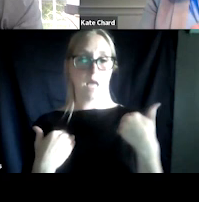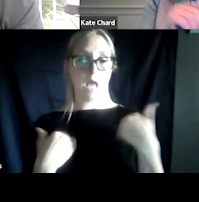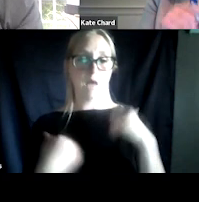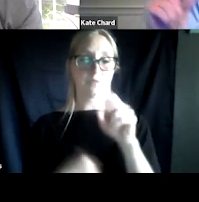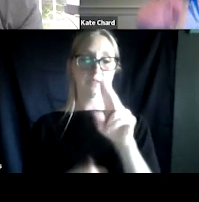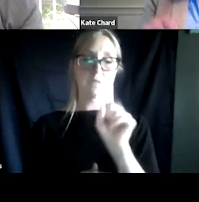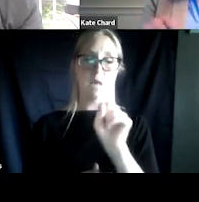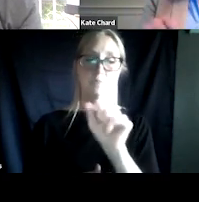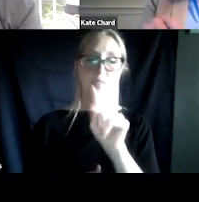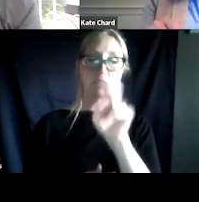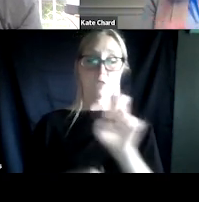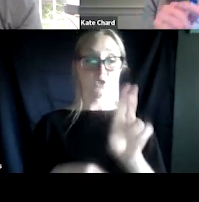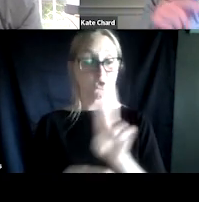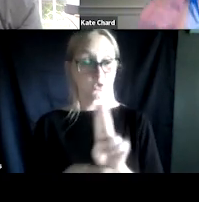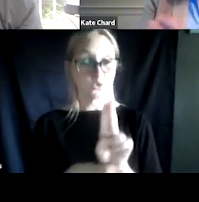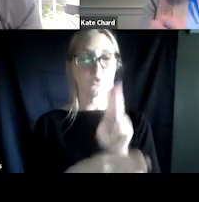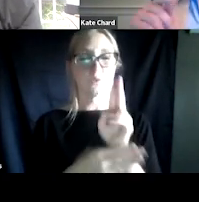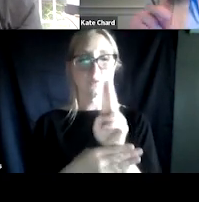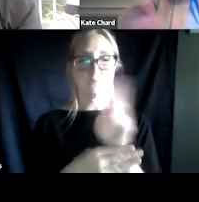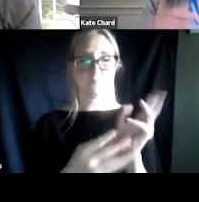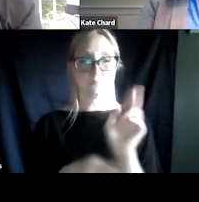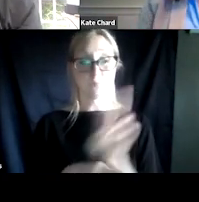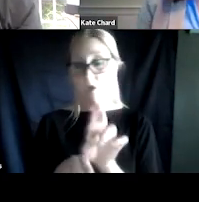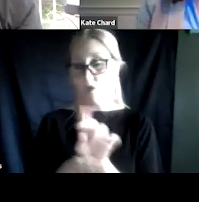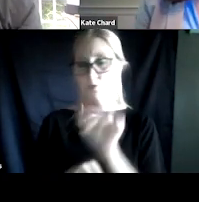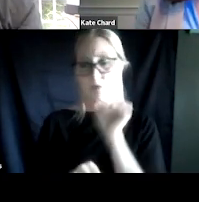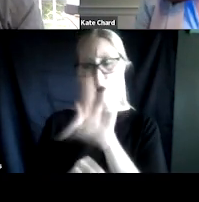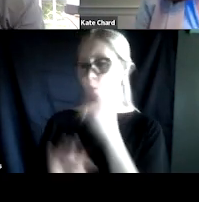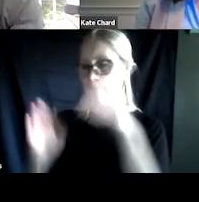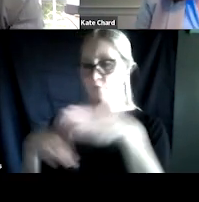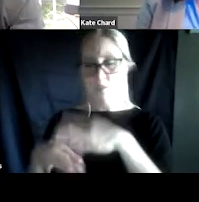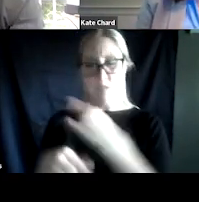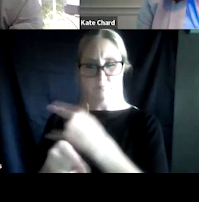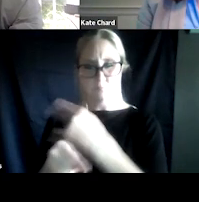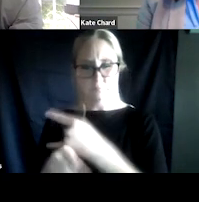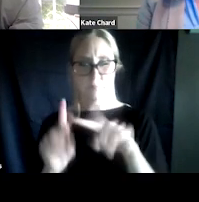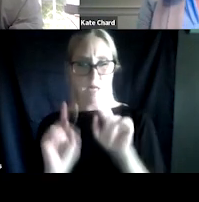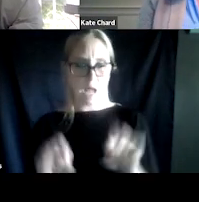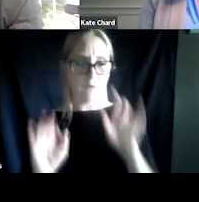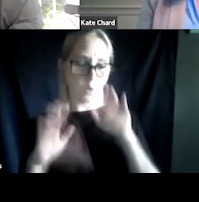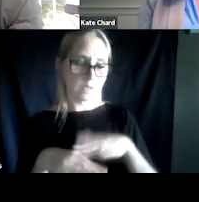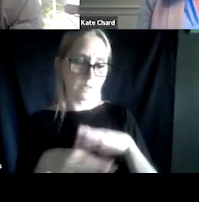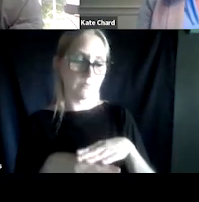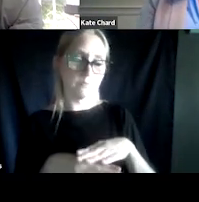not just, right? Not just an alcohol use module. So really looking at these, and someone once asked me,